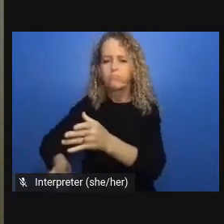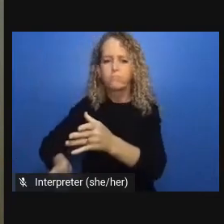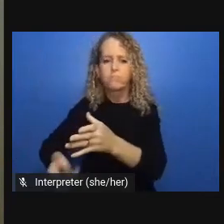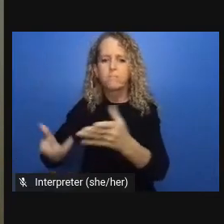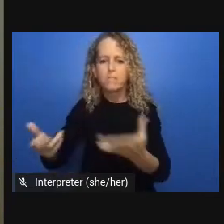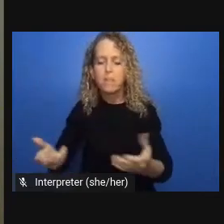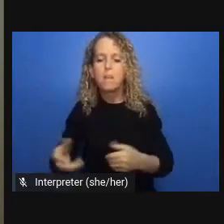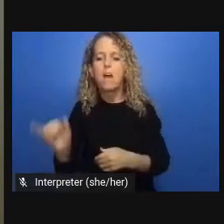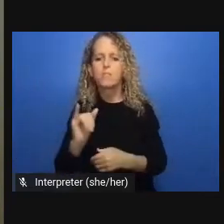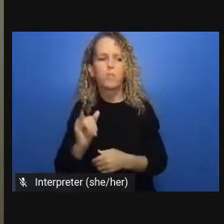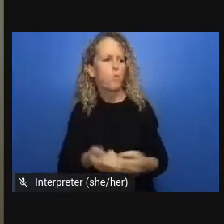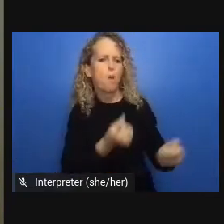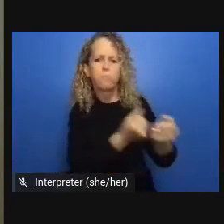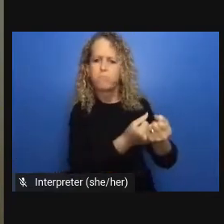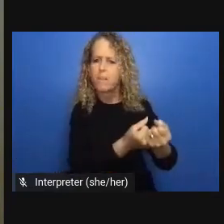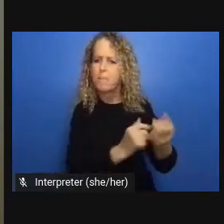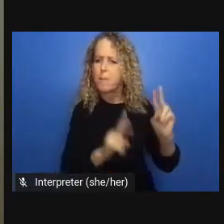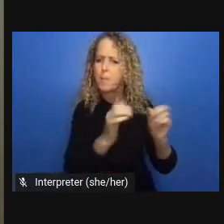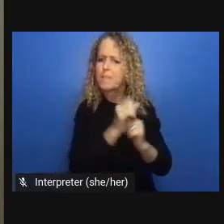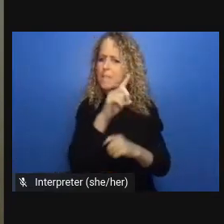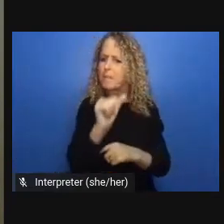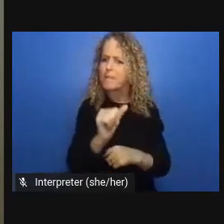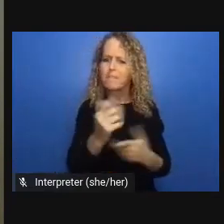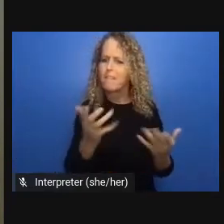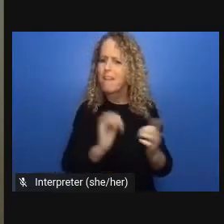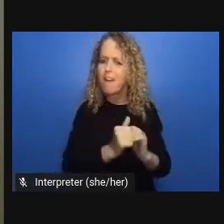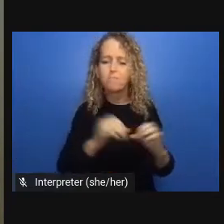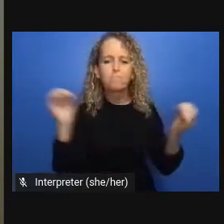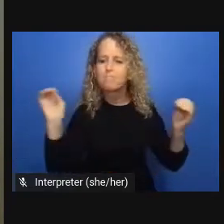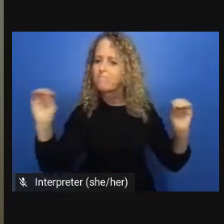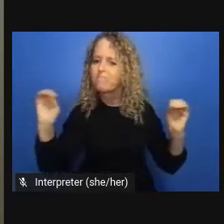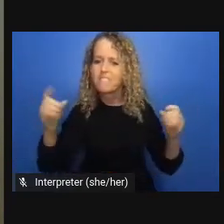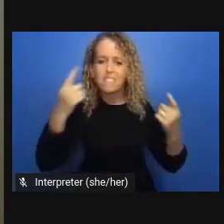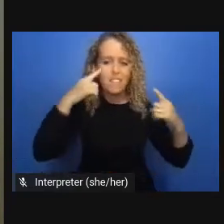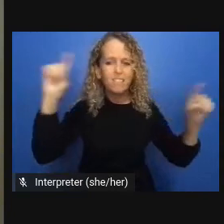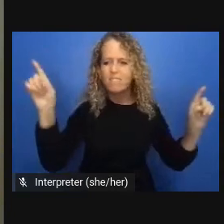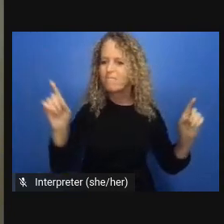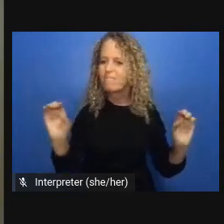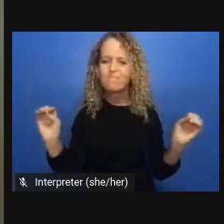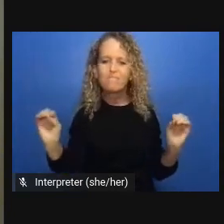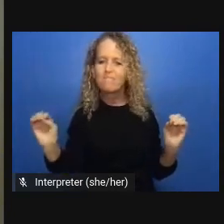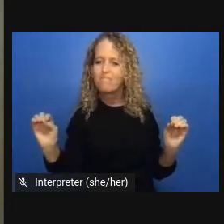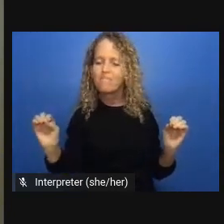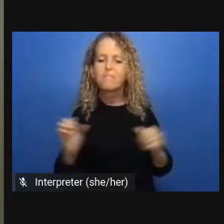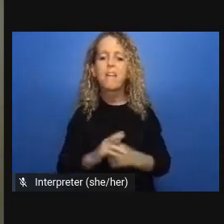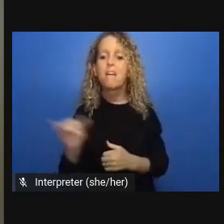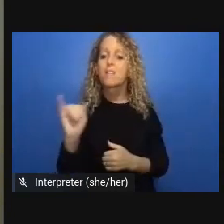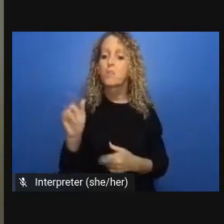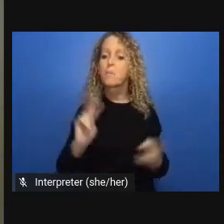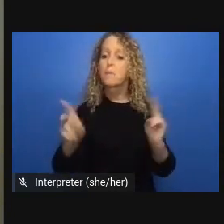obsolete and there she articulates a conception of prison abolition that's grounded in the thesis